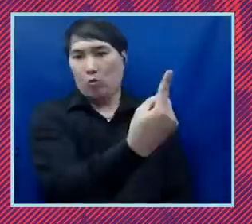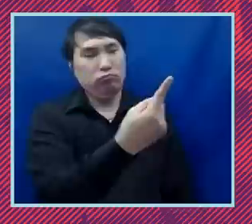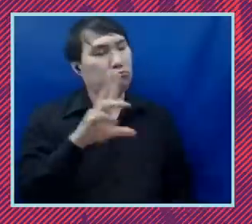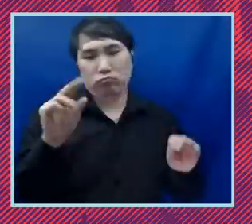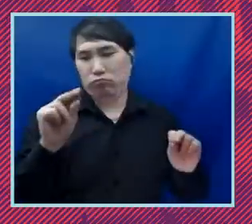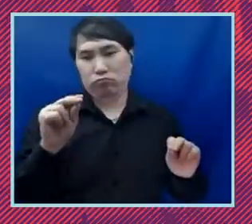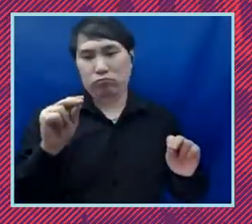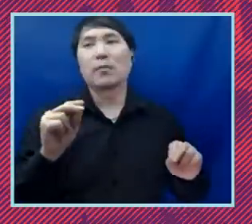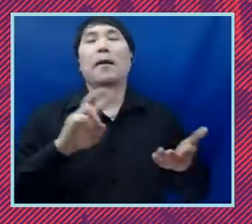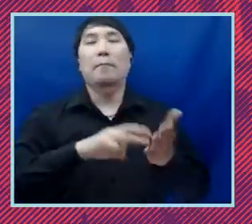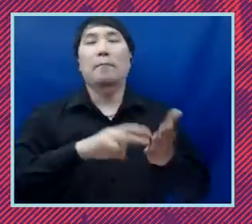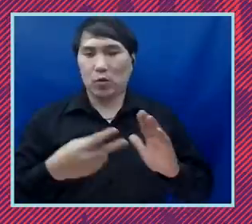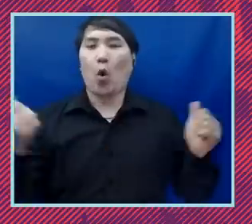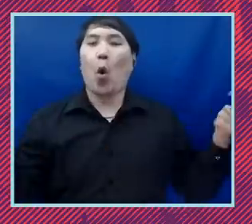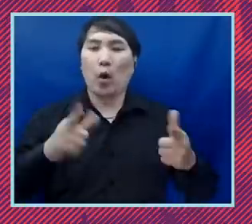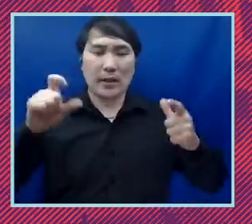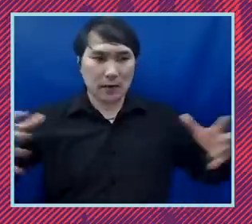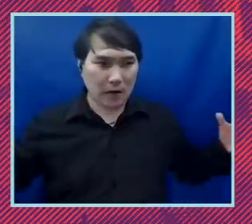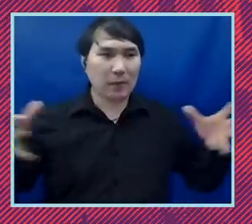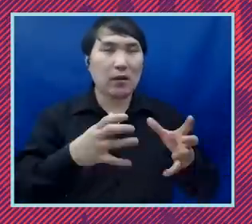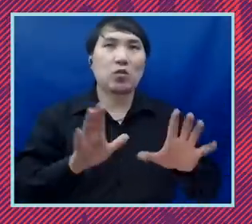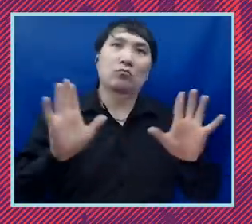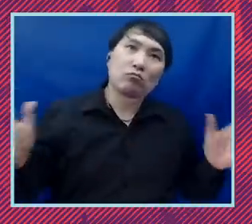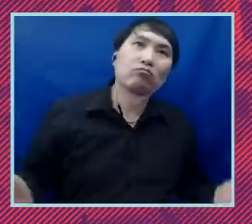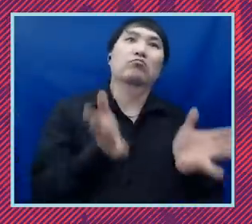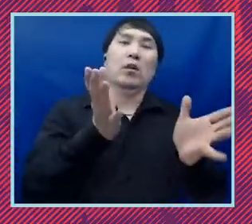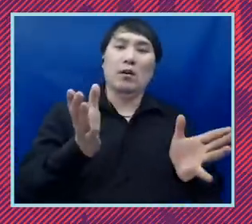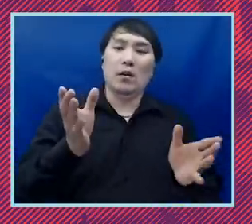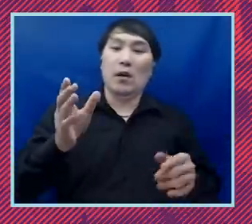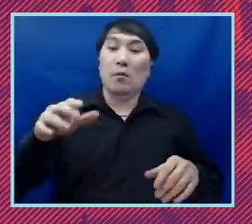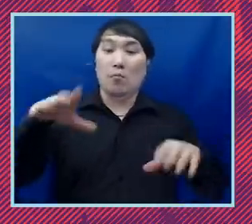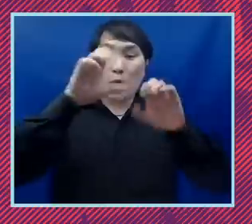it's about all of us coming together to push the blind administration and this congress to forgive